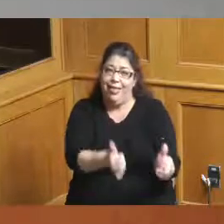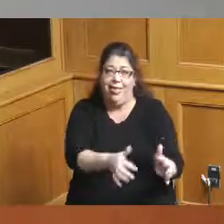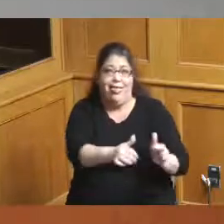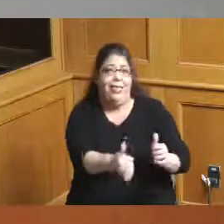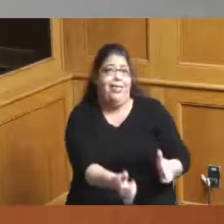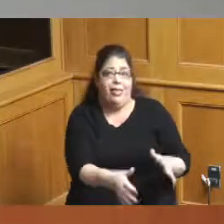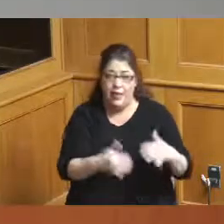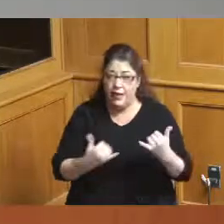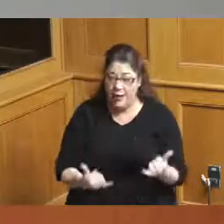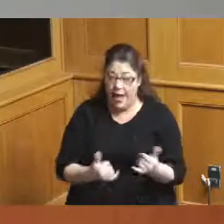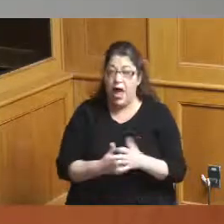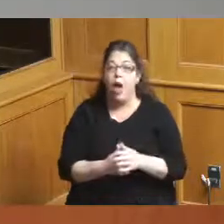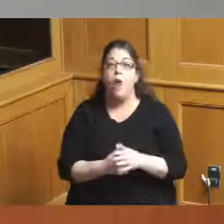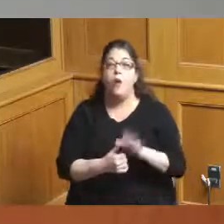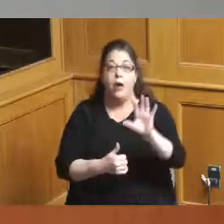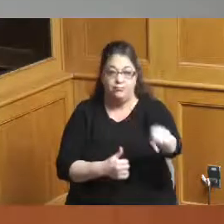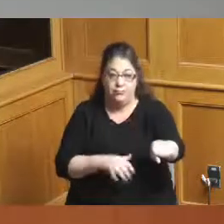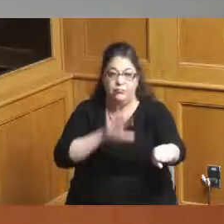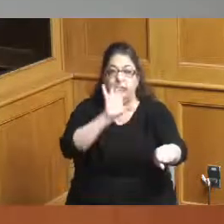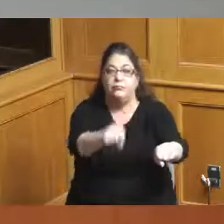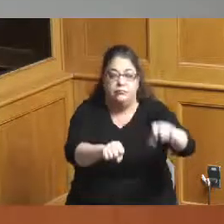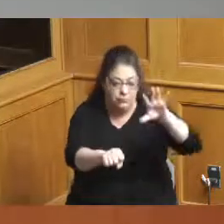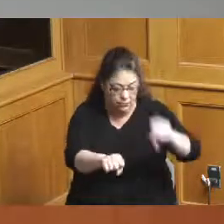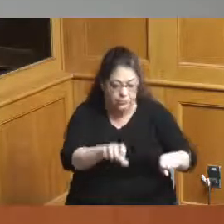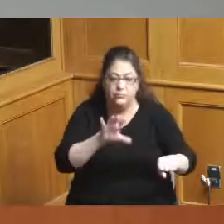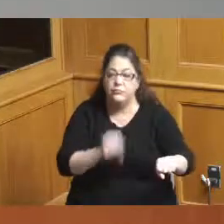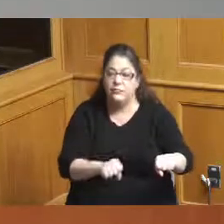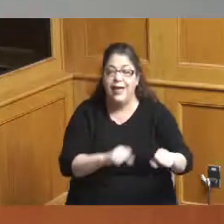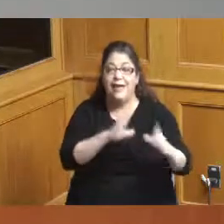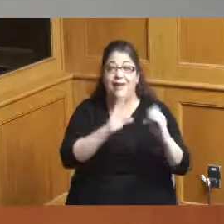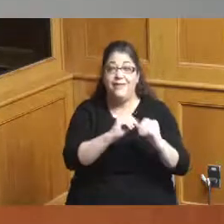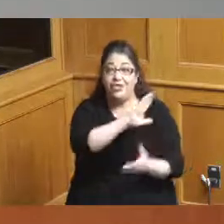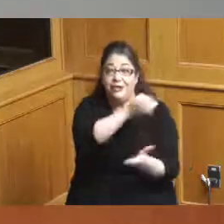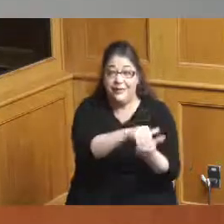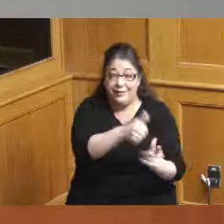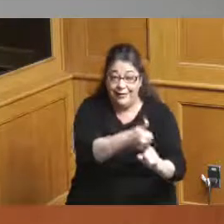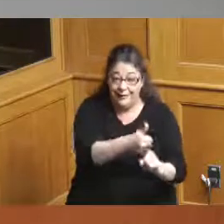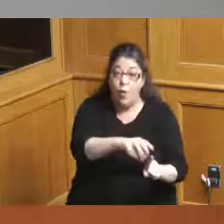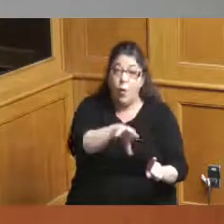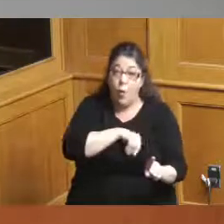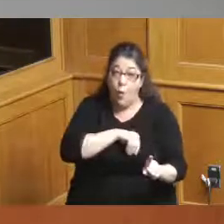place where the convention center owned by the city in court and maintained in coordination